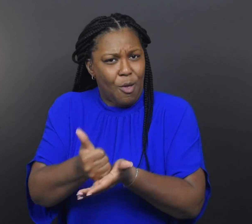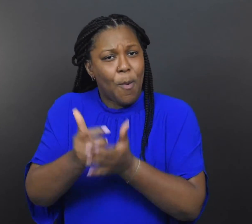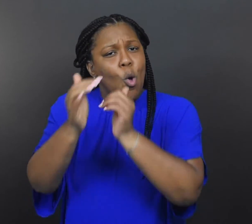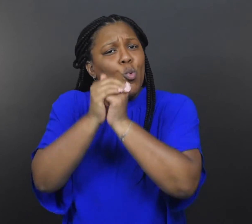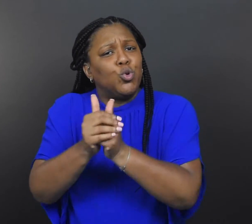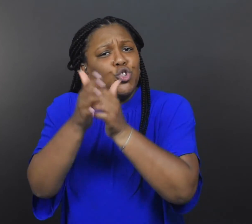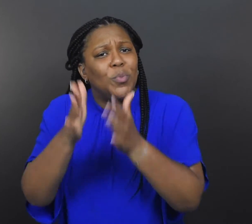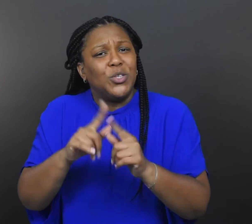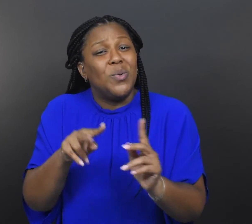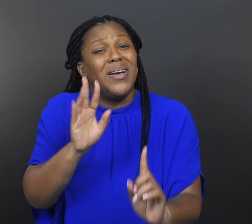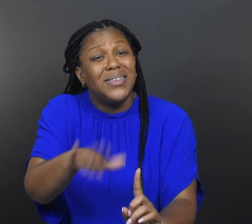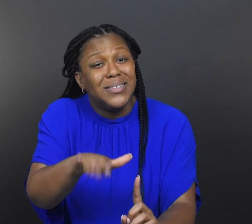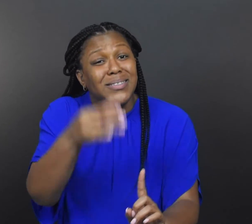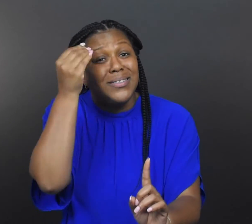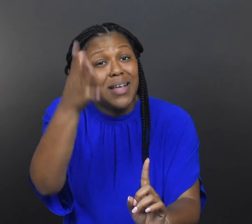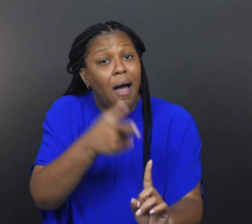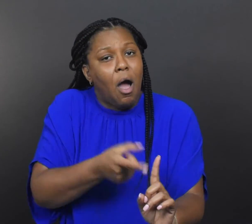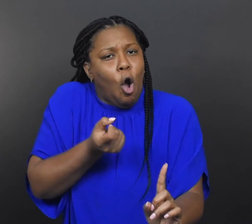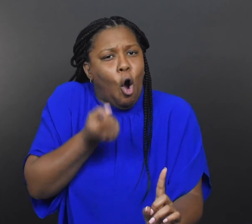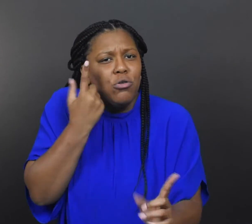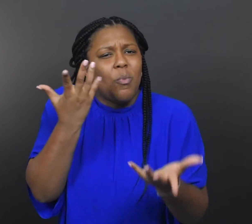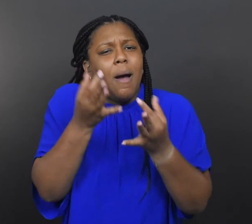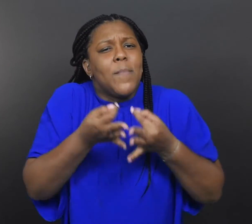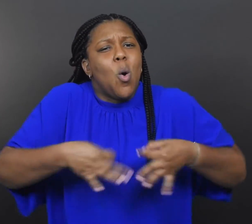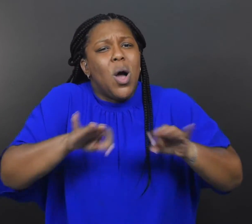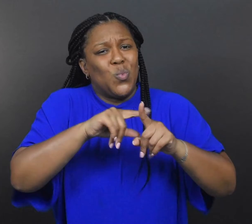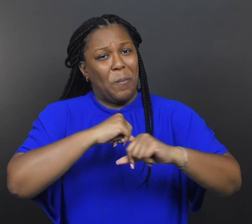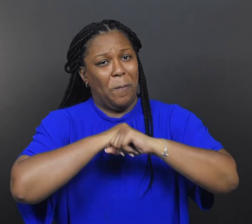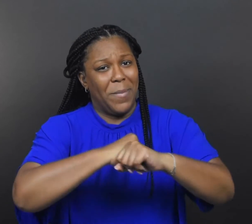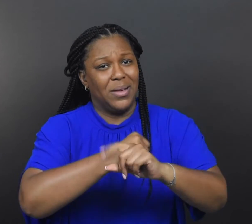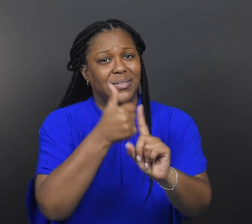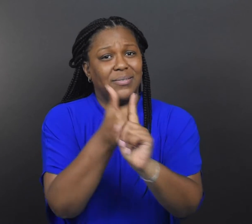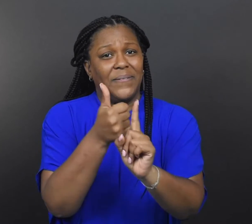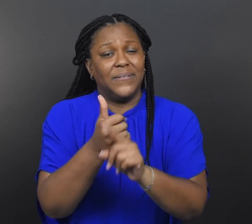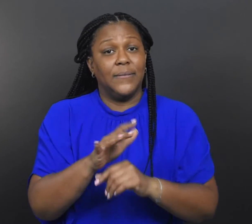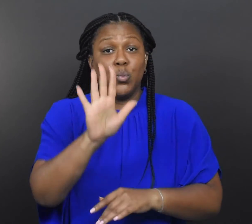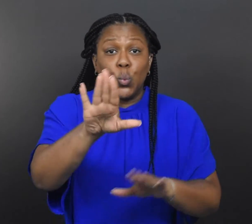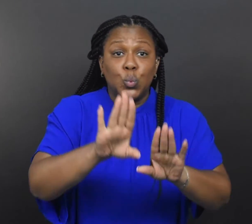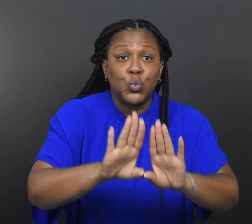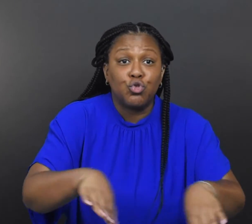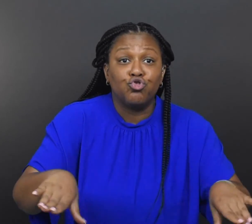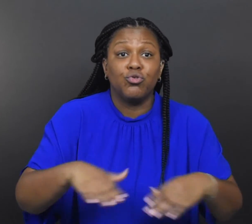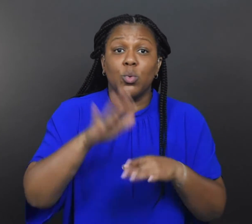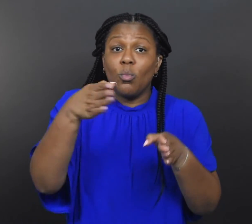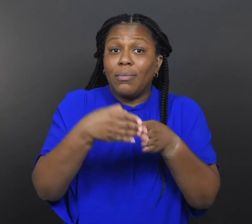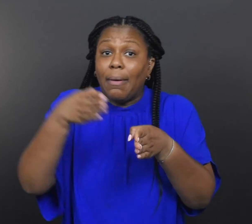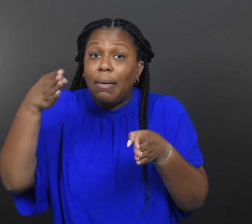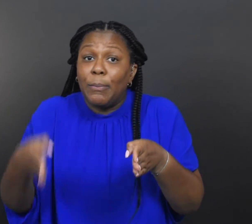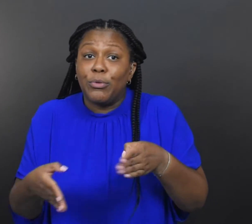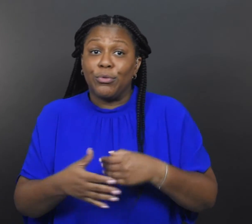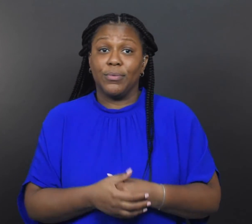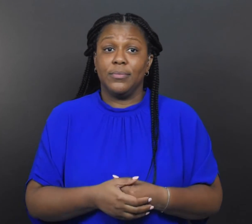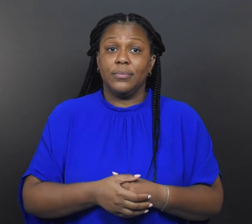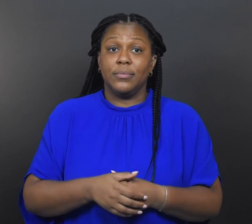the importance of protecting yourself, your children, and your neighbors,” Neetu says.